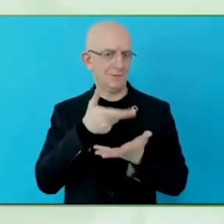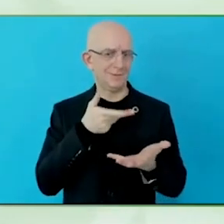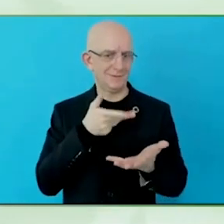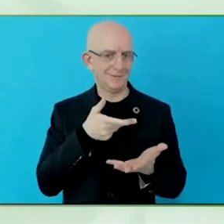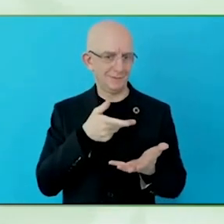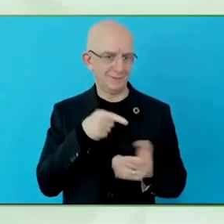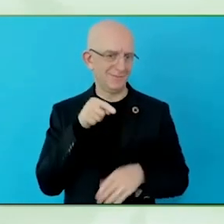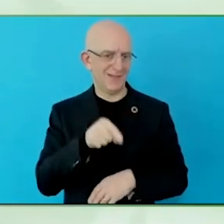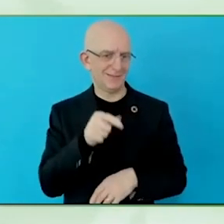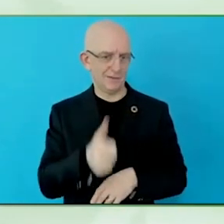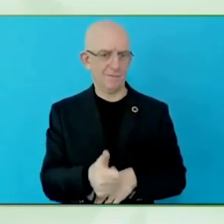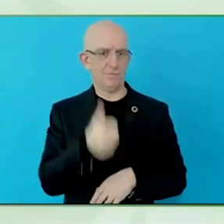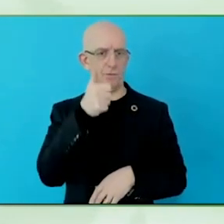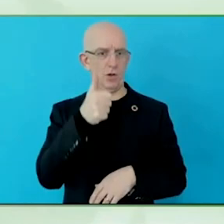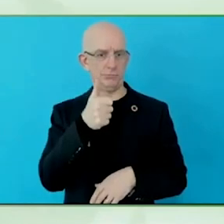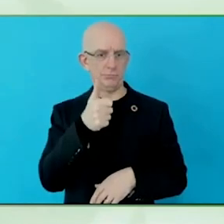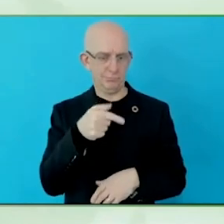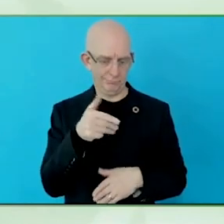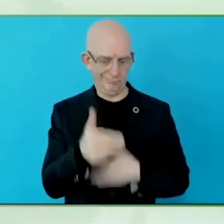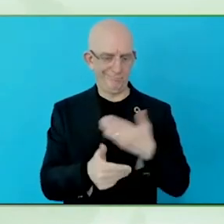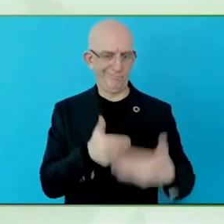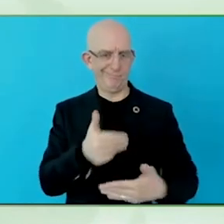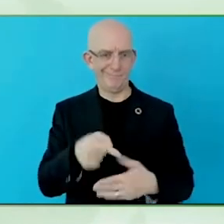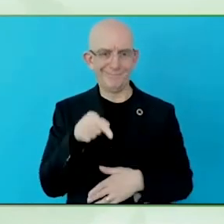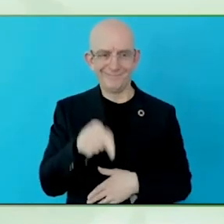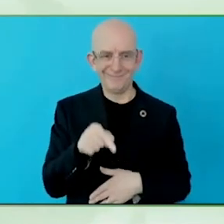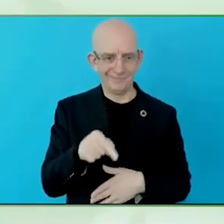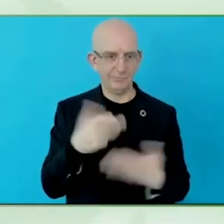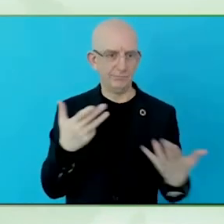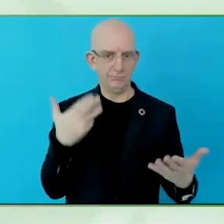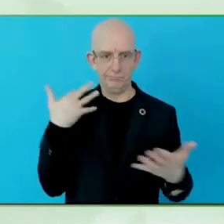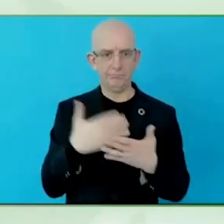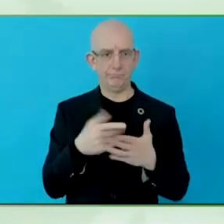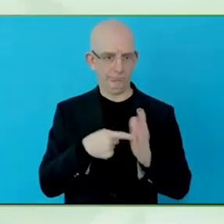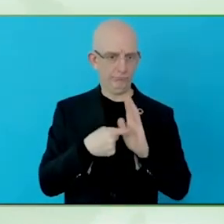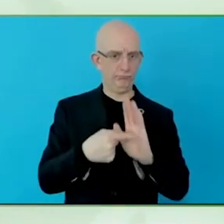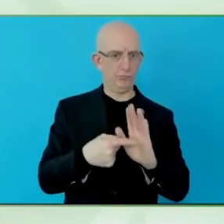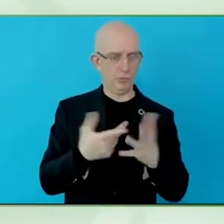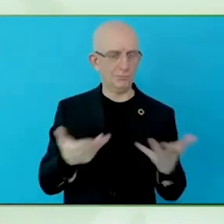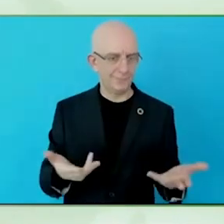assistive technology sector and improving the system can use this